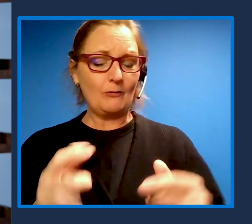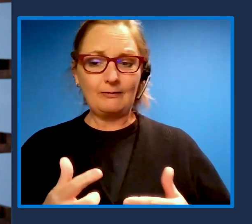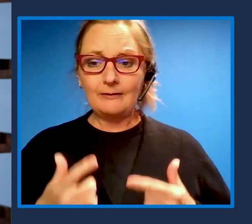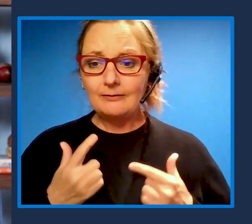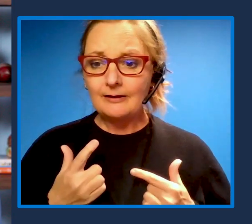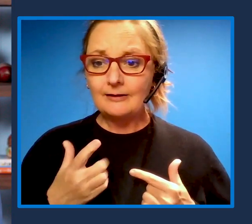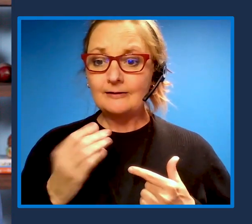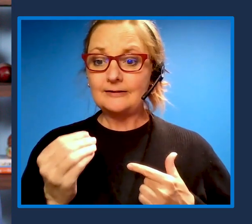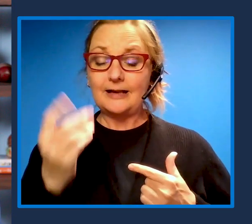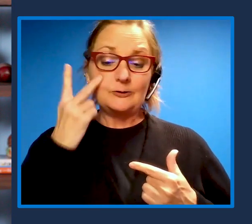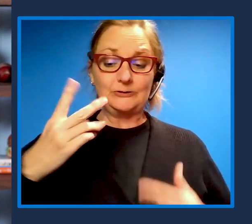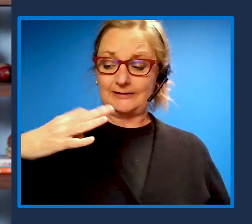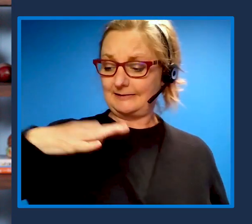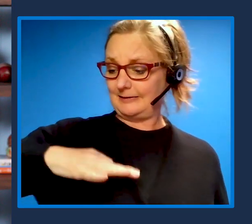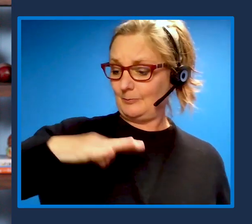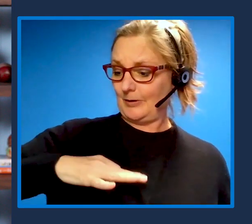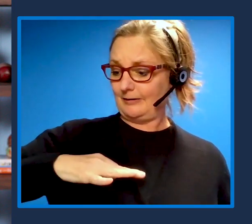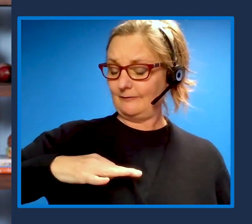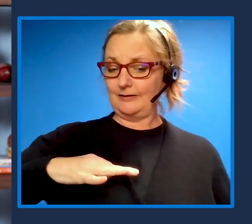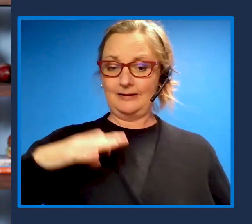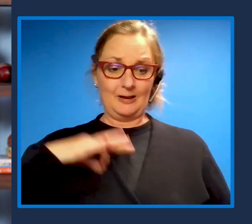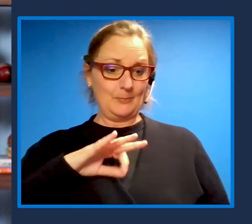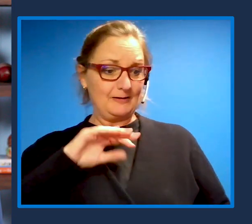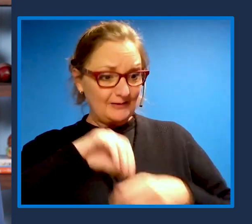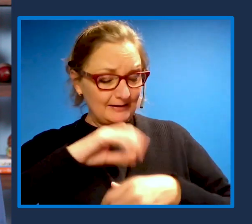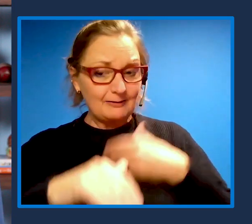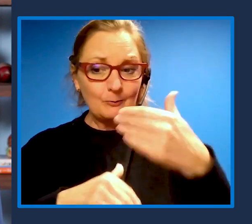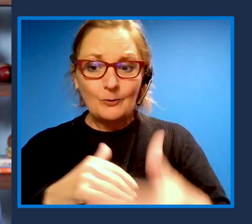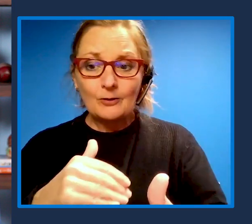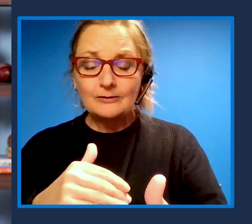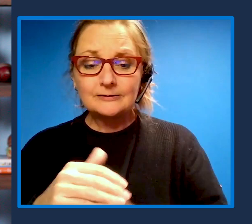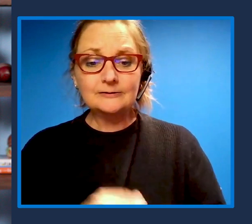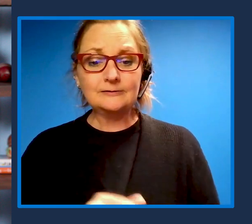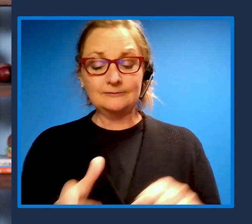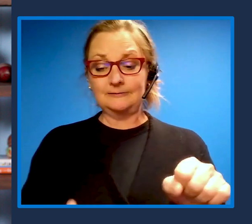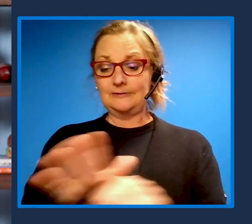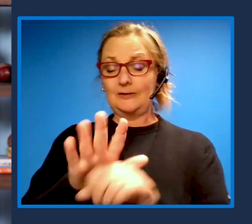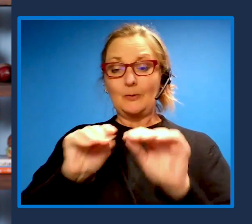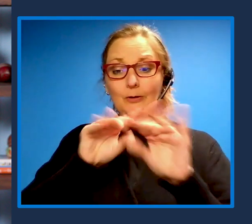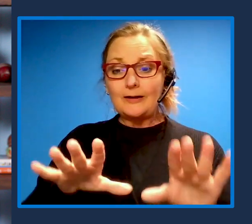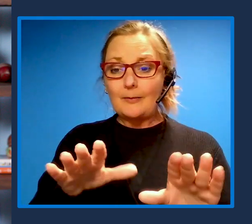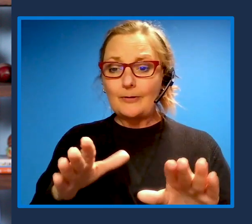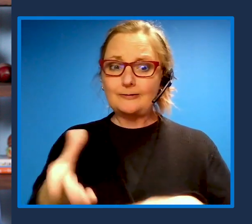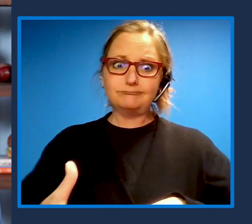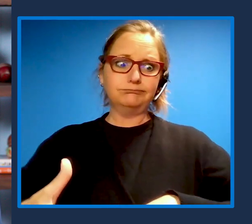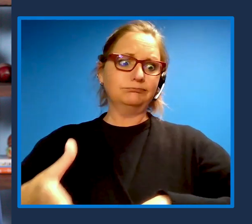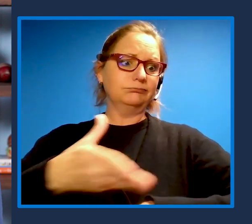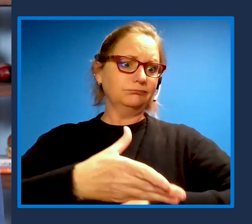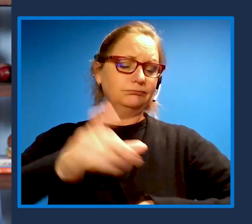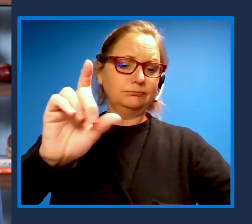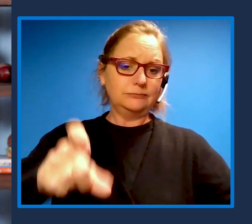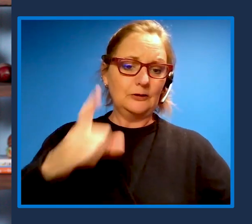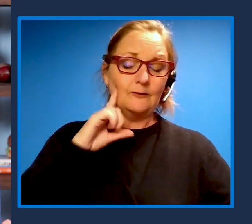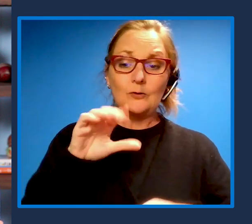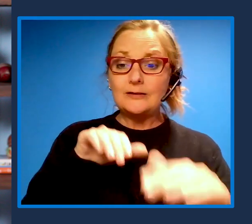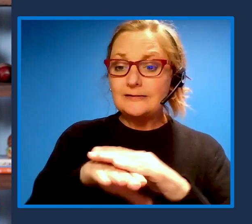I'd say the pandemic has only amplified the need for accessible technology and inclusion. As people with disabilities